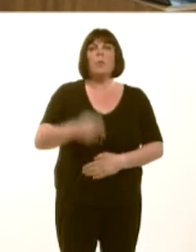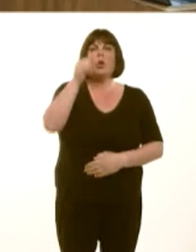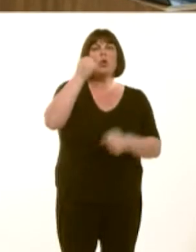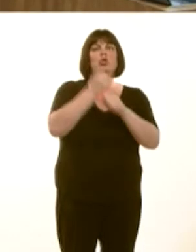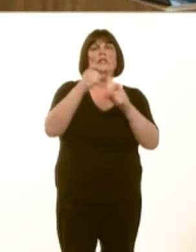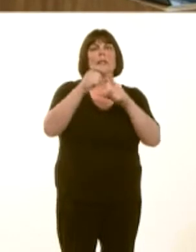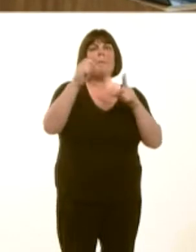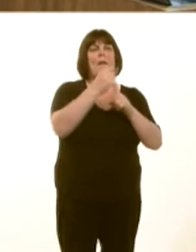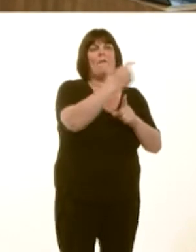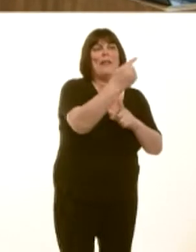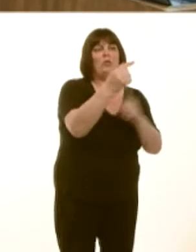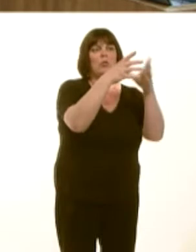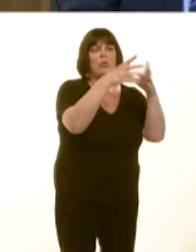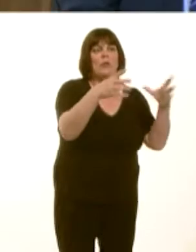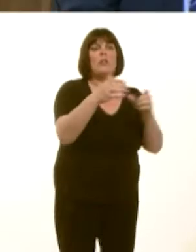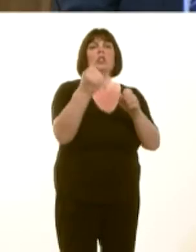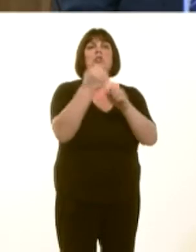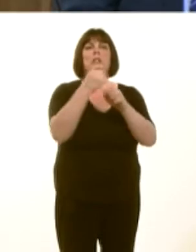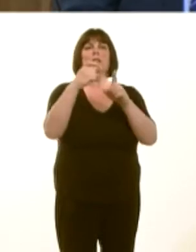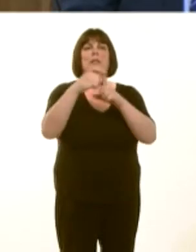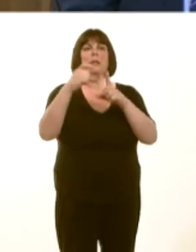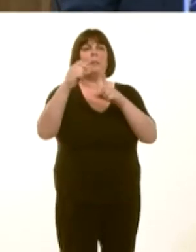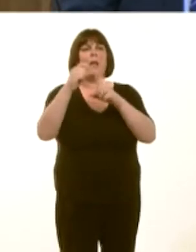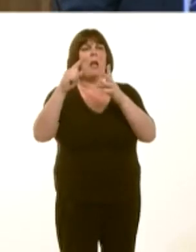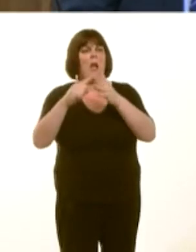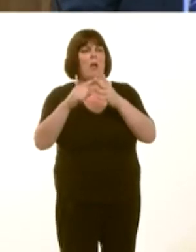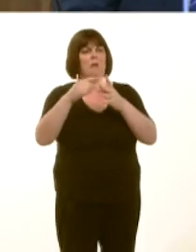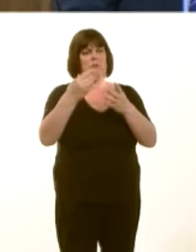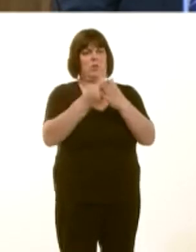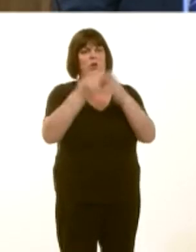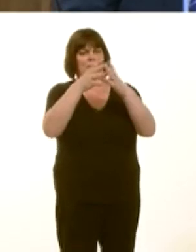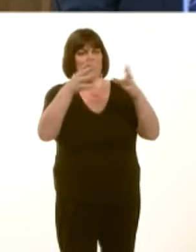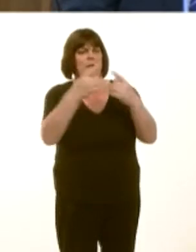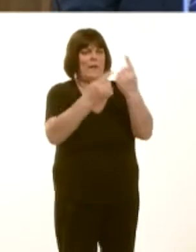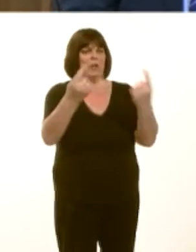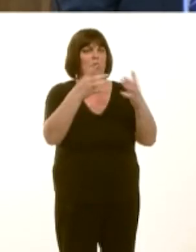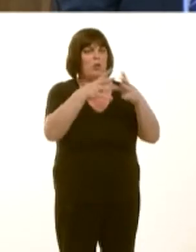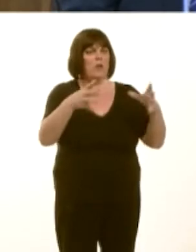gross domestic household income per head has increased. We see the development in many communities such as Swansea; we see the enterprise zones